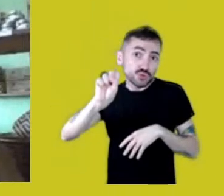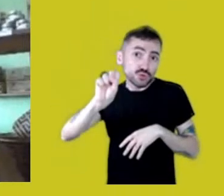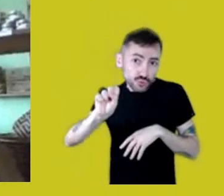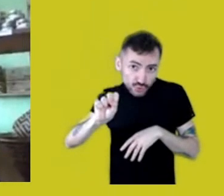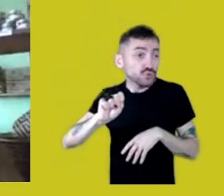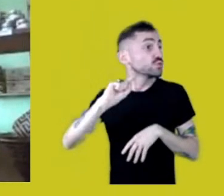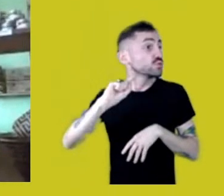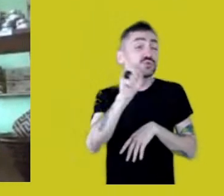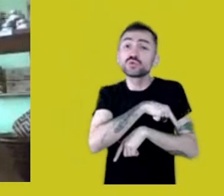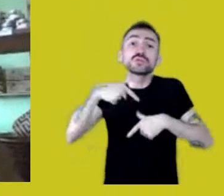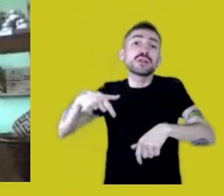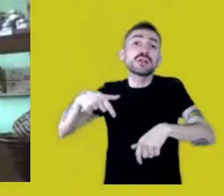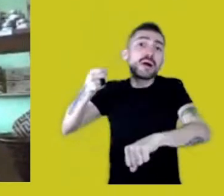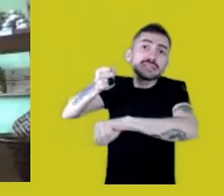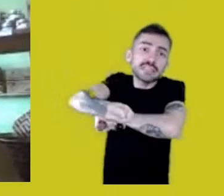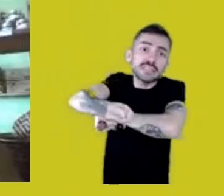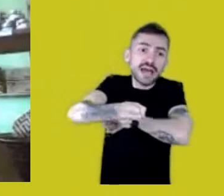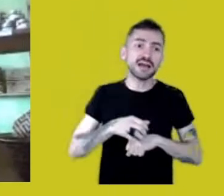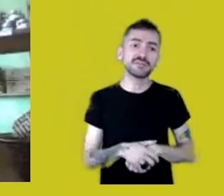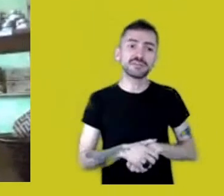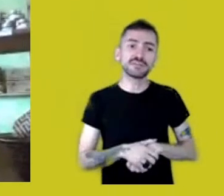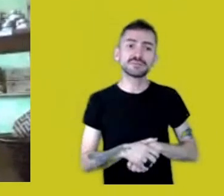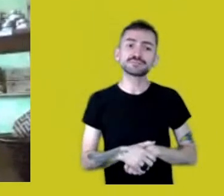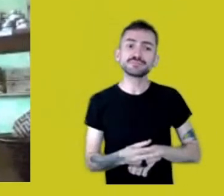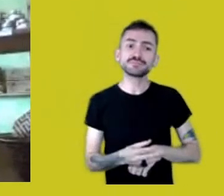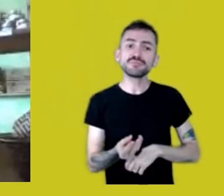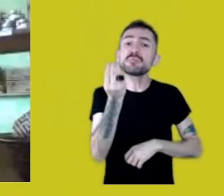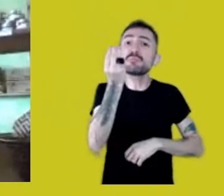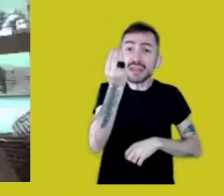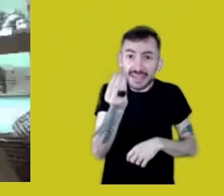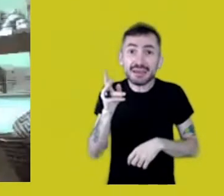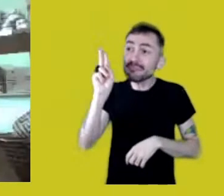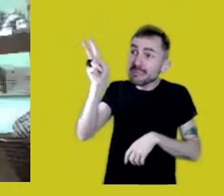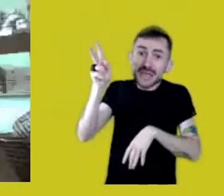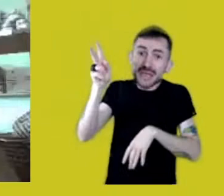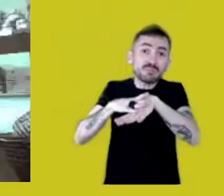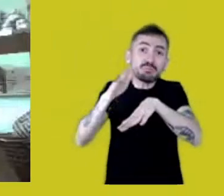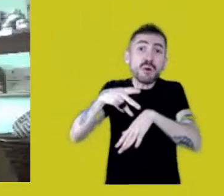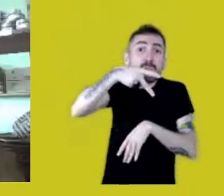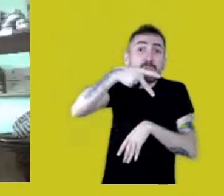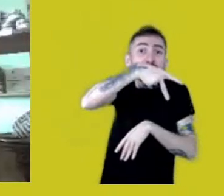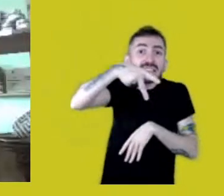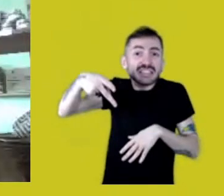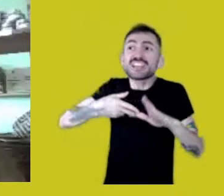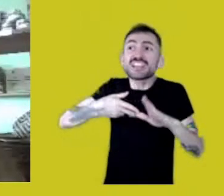So that a president can say, at the United Nations, of all places,